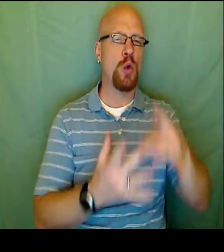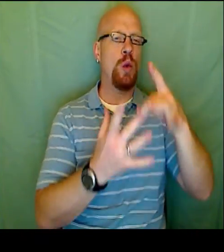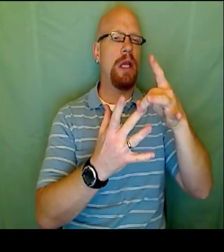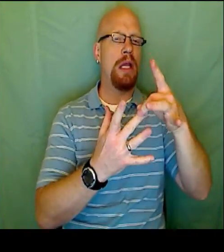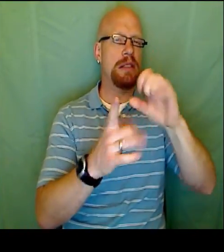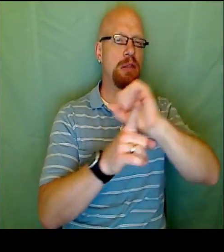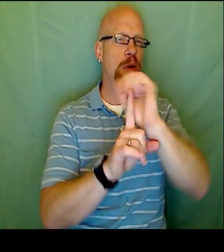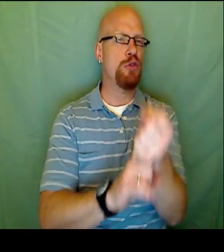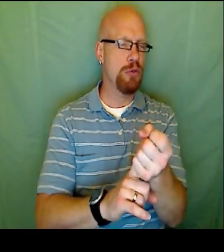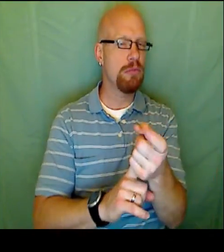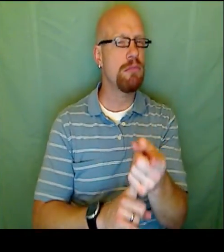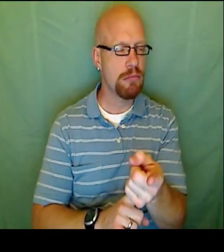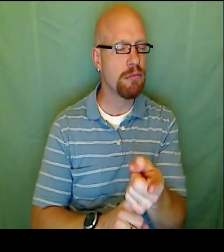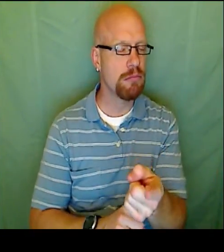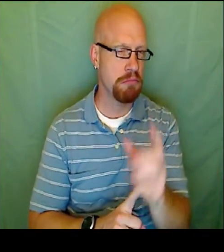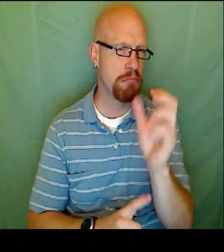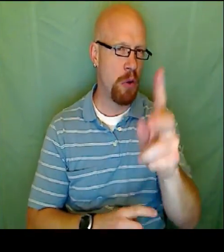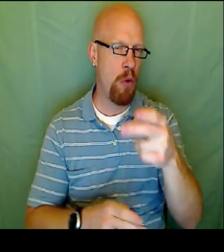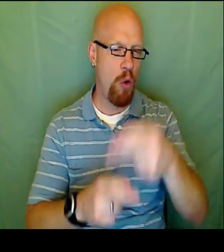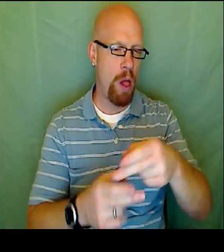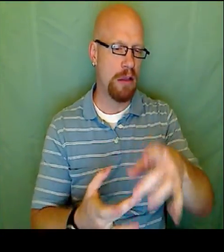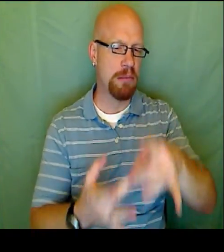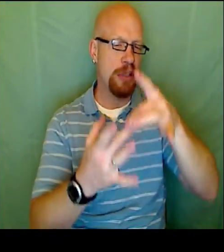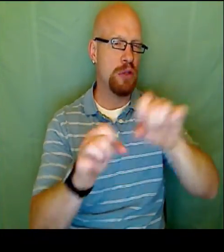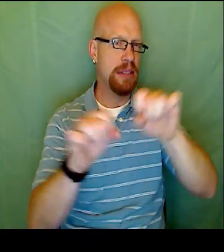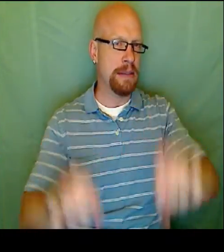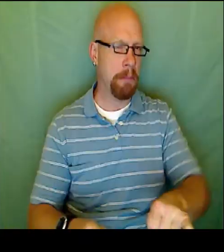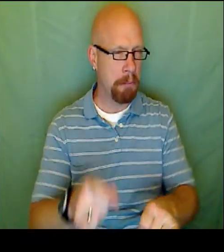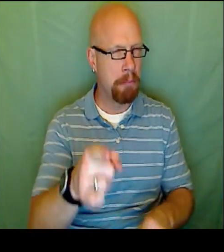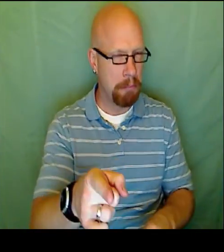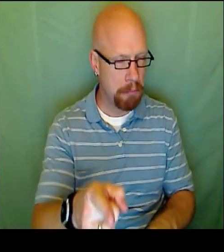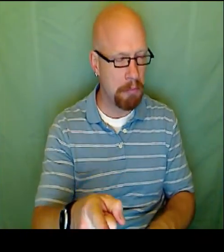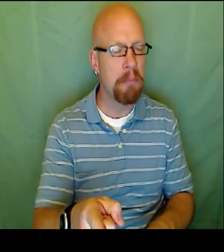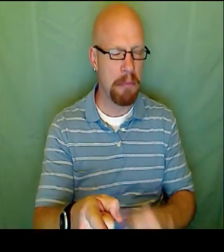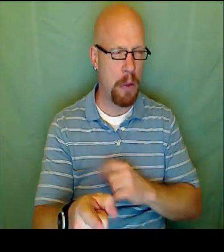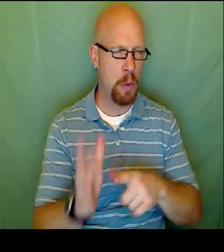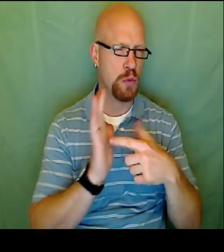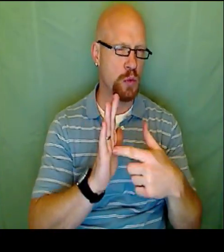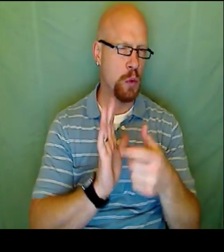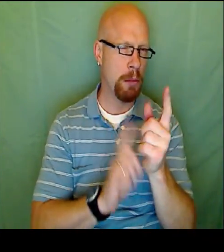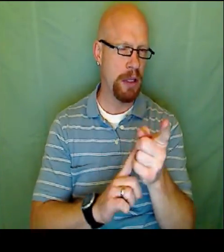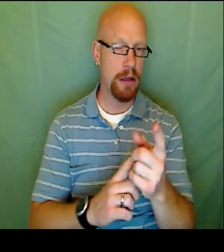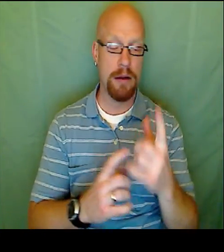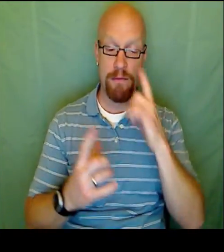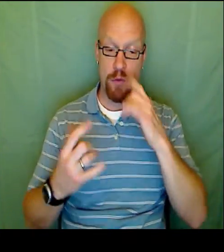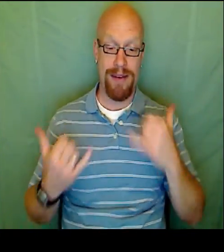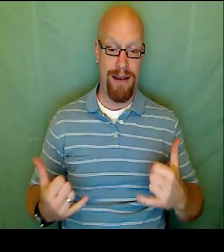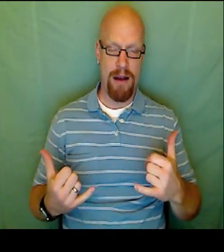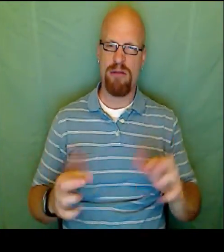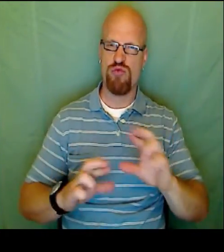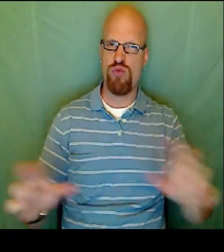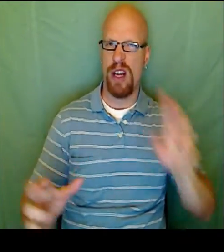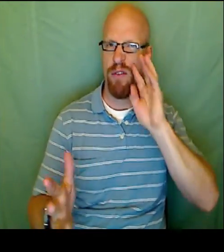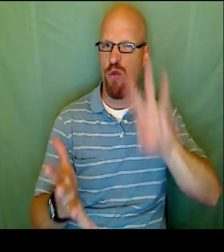The second equation does need some work. Now this system is a unique system or a special system.